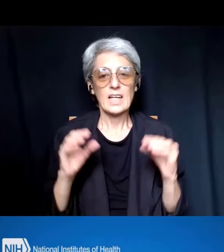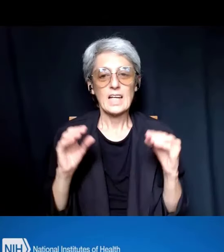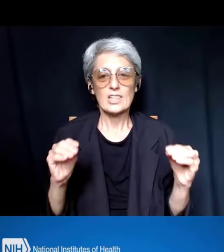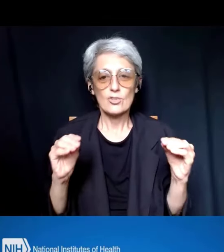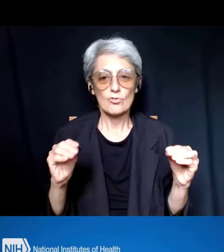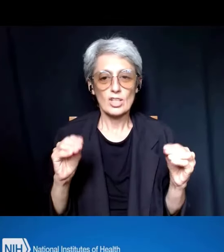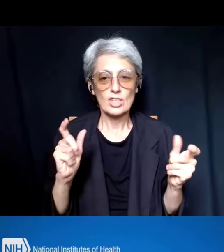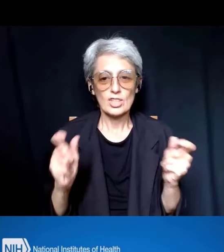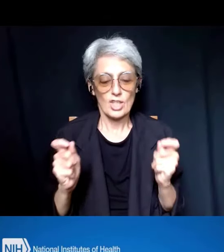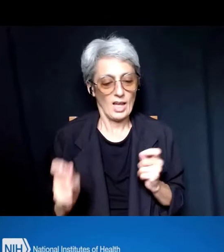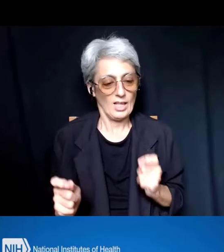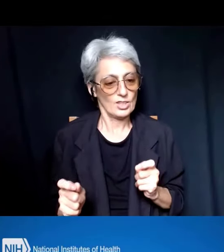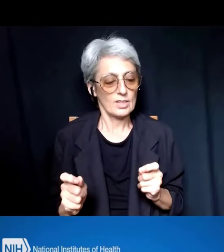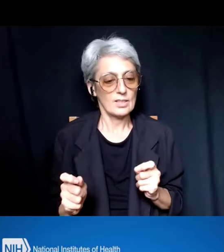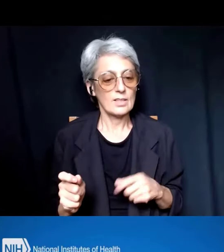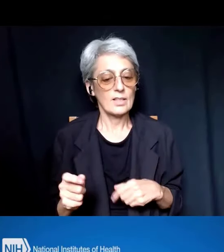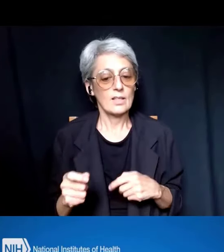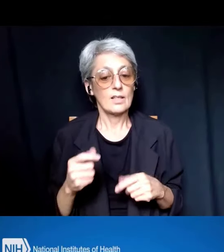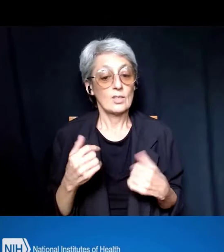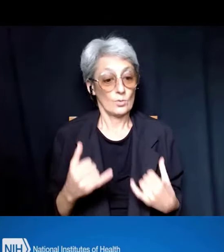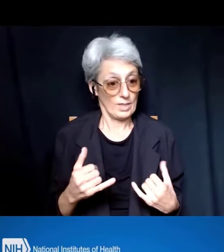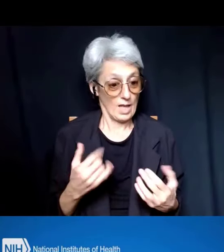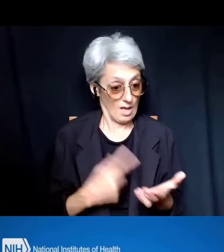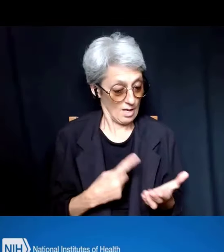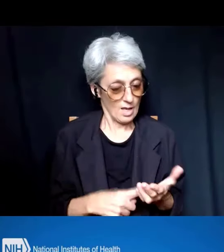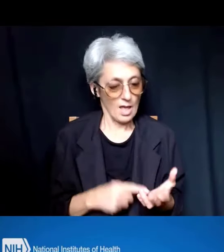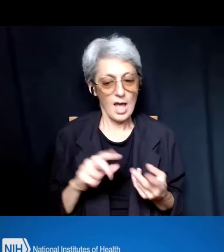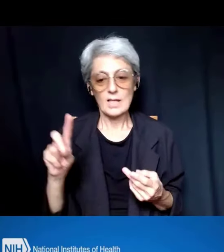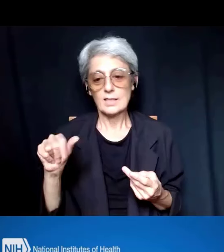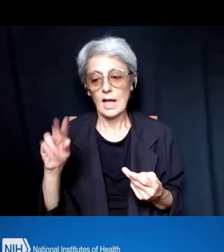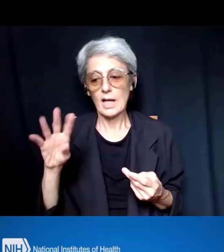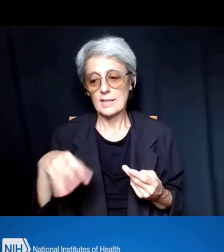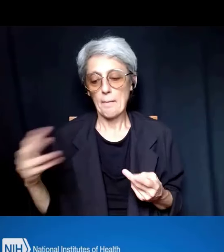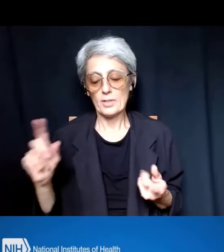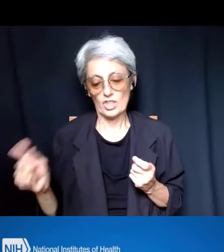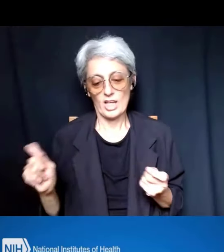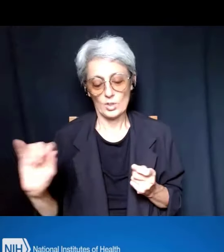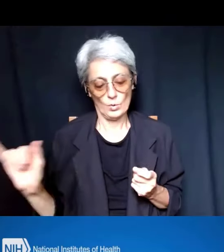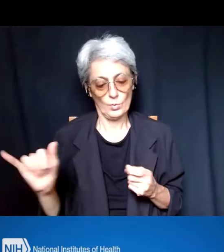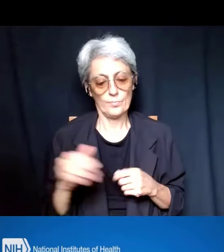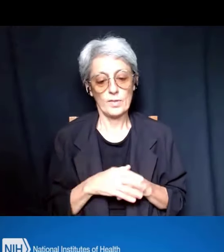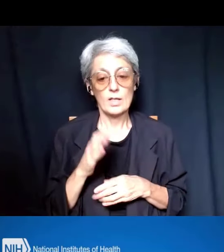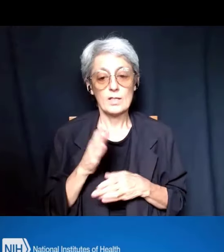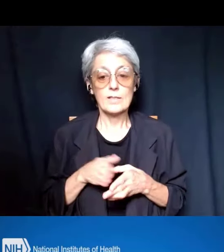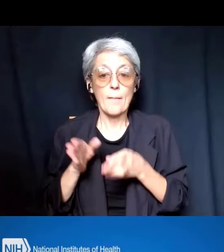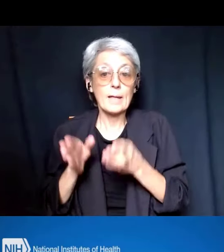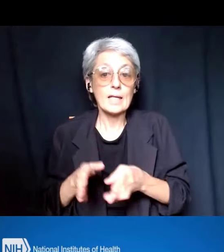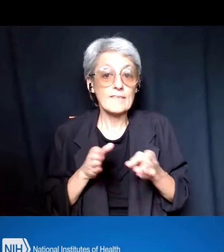as well as data table changes. And some of the individuals that were a part of this smaller working group